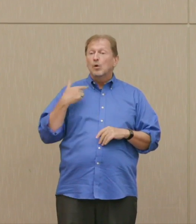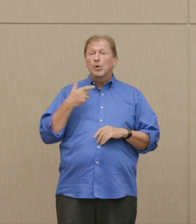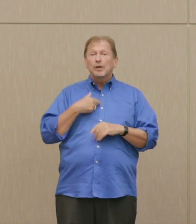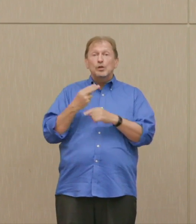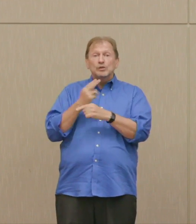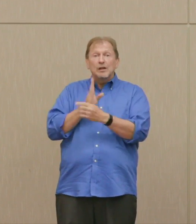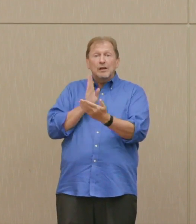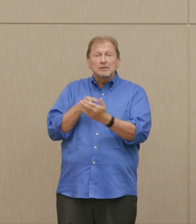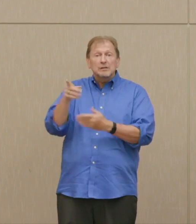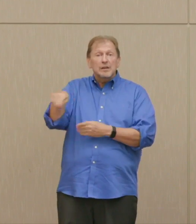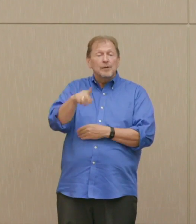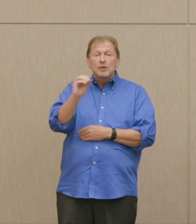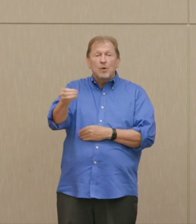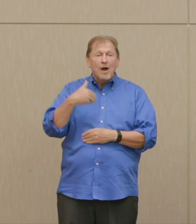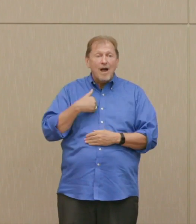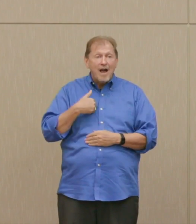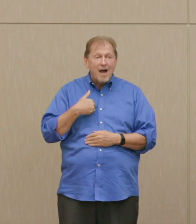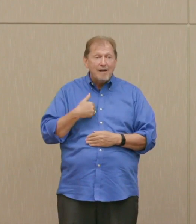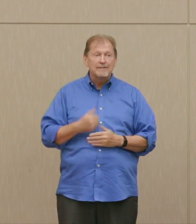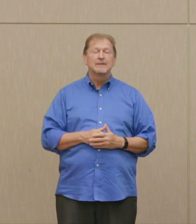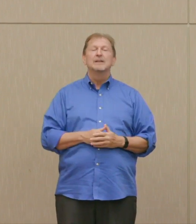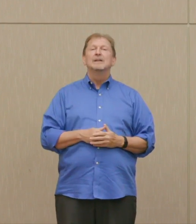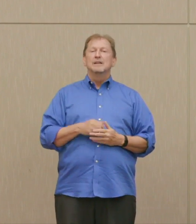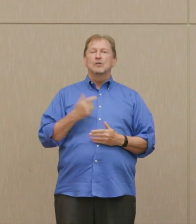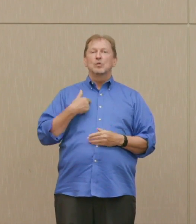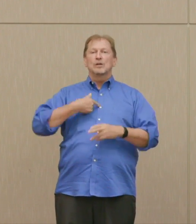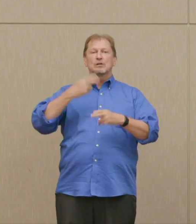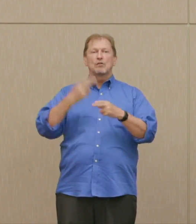What we would now call a non-nuclear weapon state.